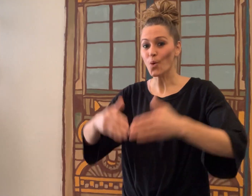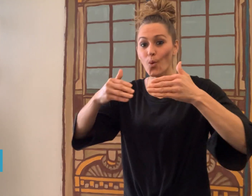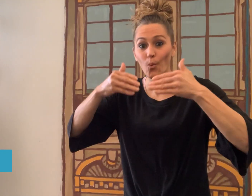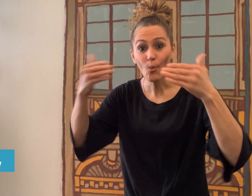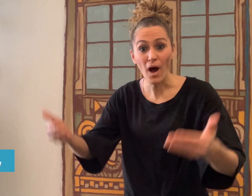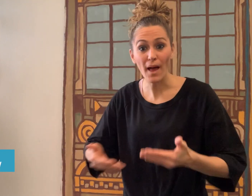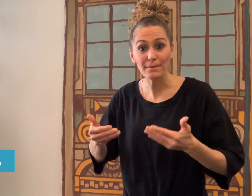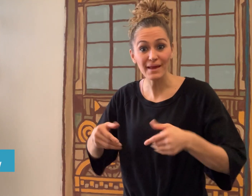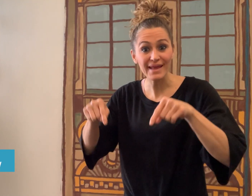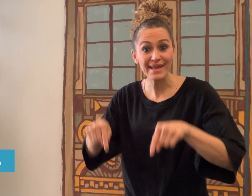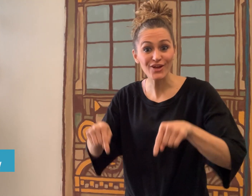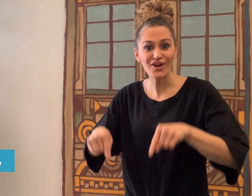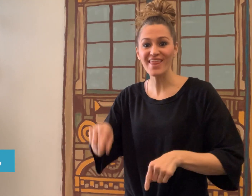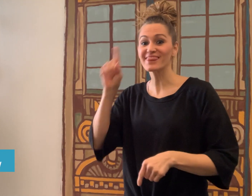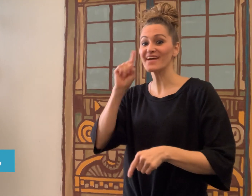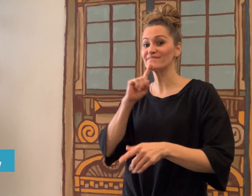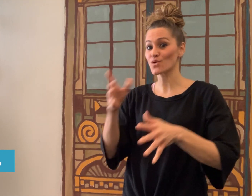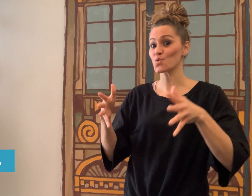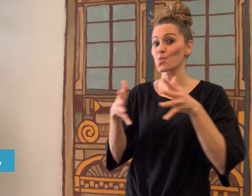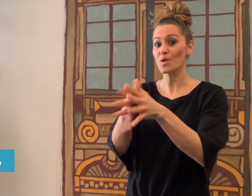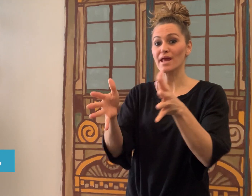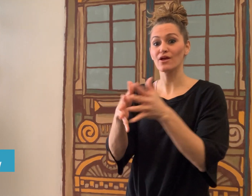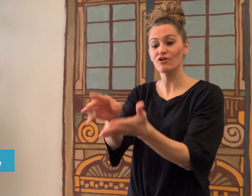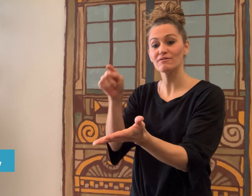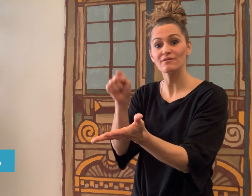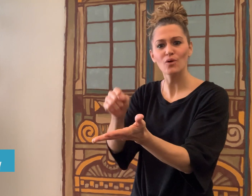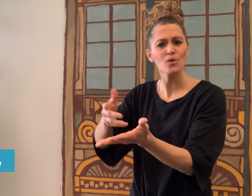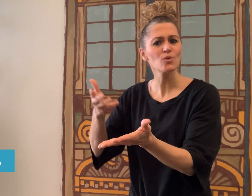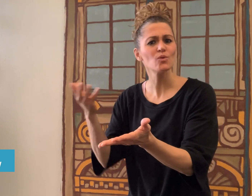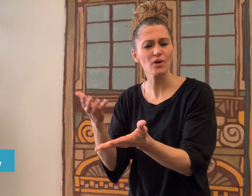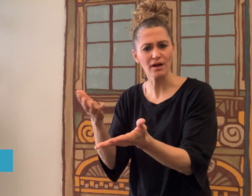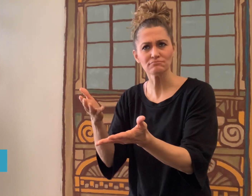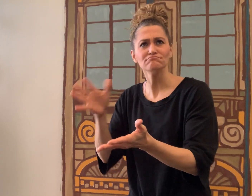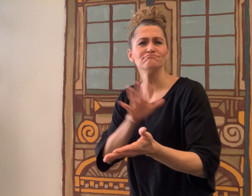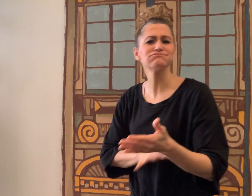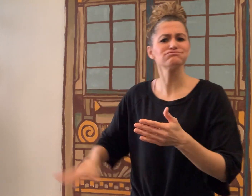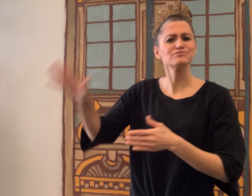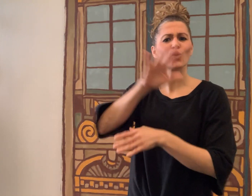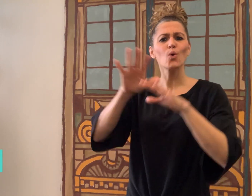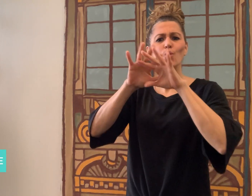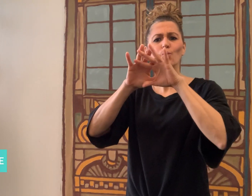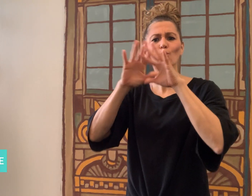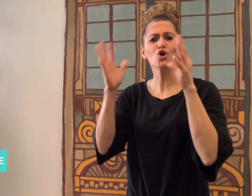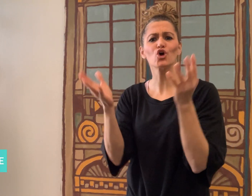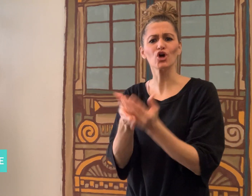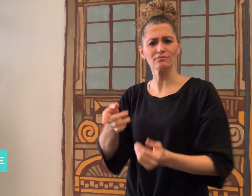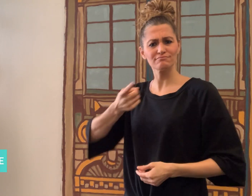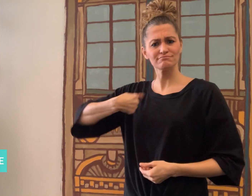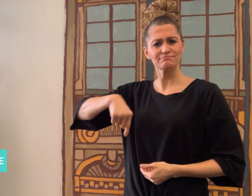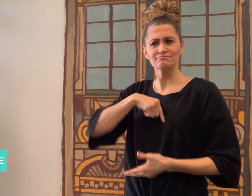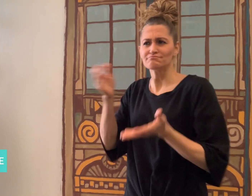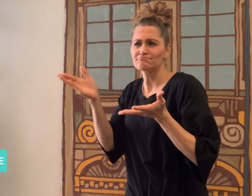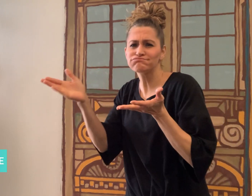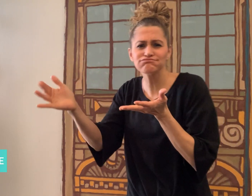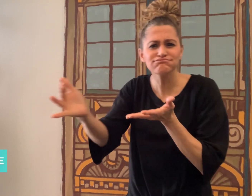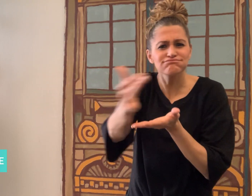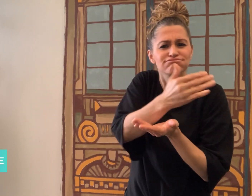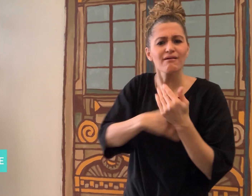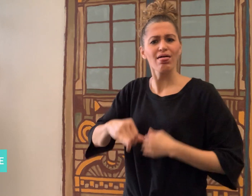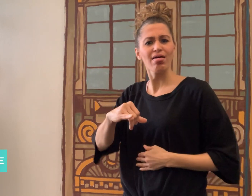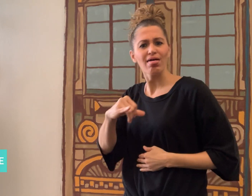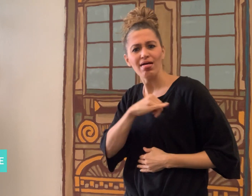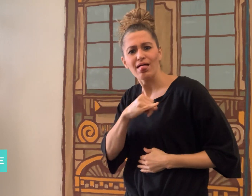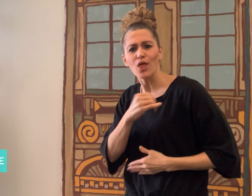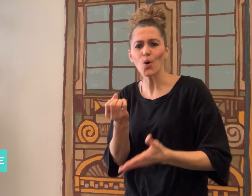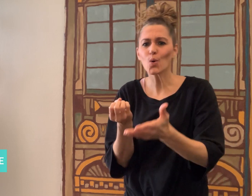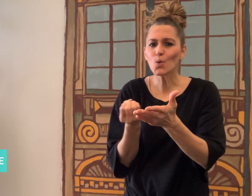[Dawn]: Welcome to DeafWire where we share interesting news stories